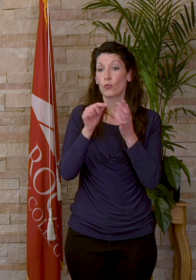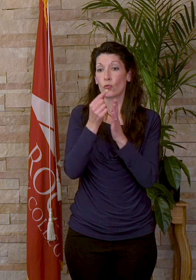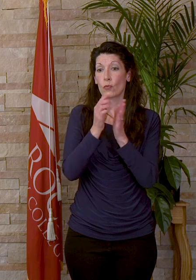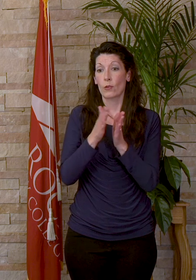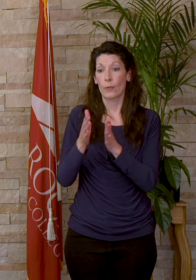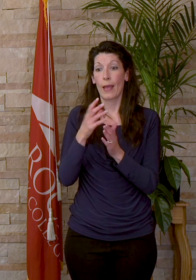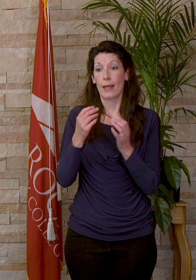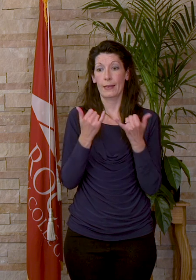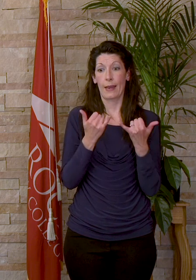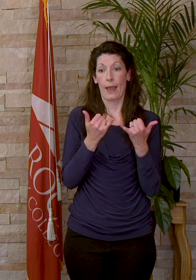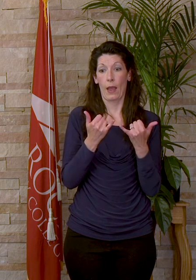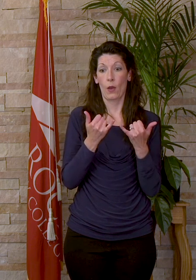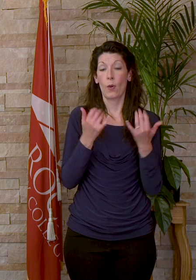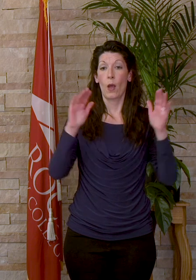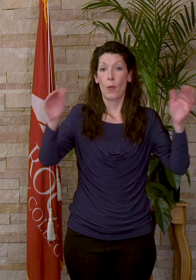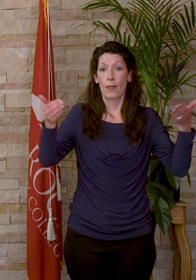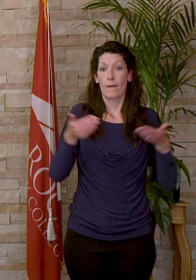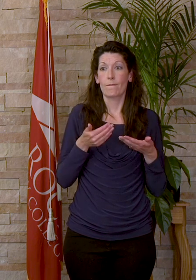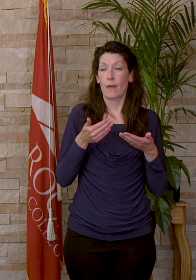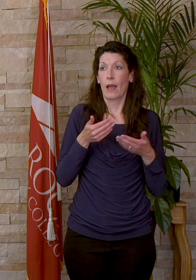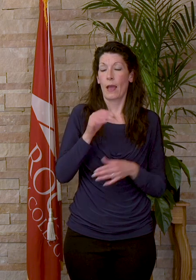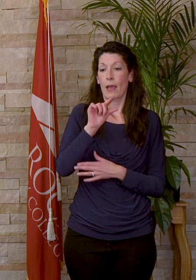And now i'd like to invite Dr. Geri Anderson back to the stage.